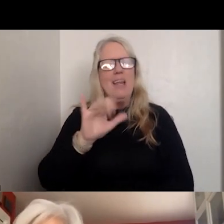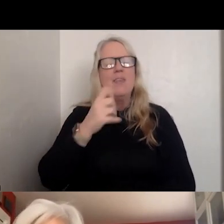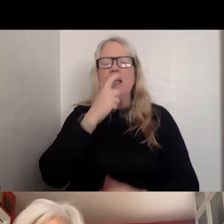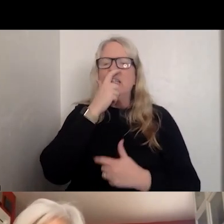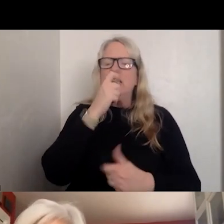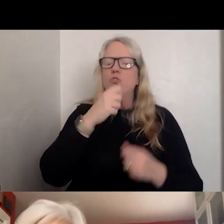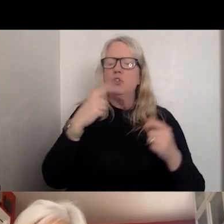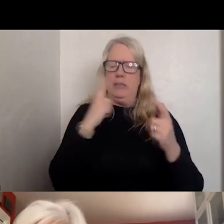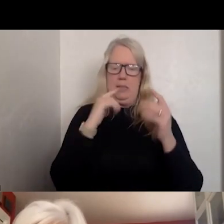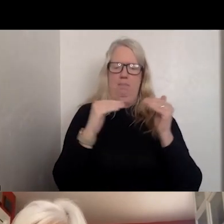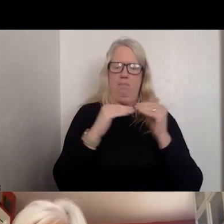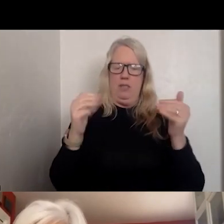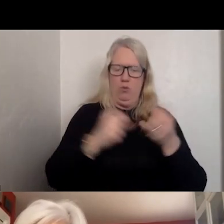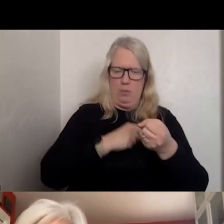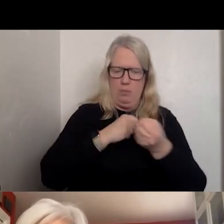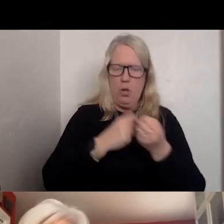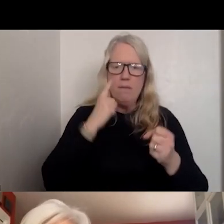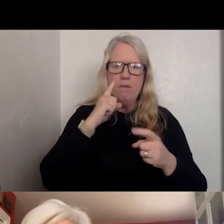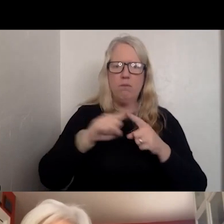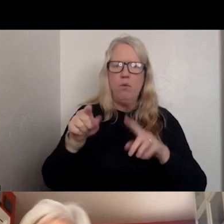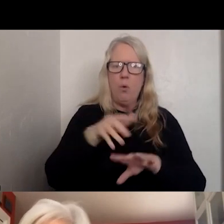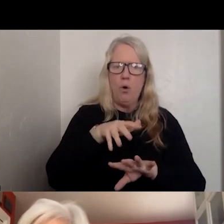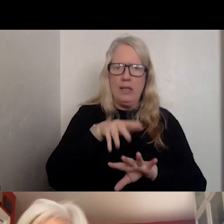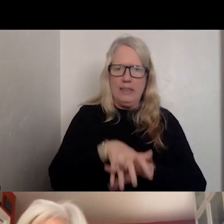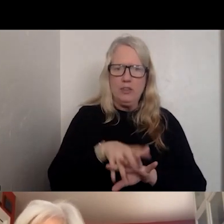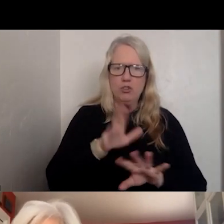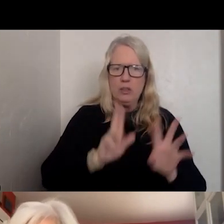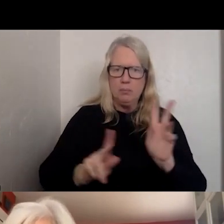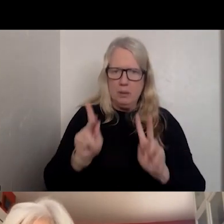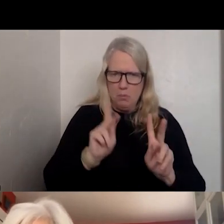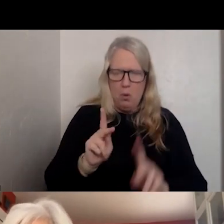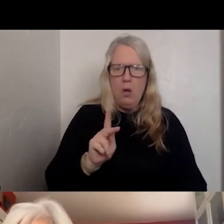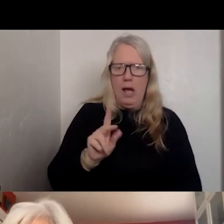MODEL FOR INDIGENOUS. ANOTHER ONE IS WHO I AM WHICH IS